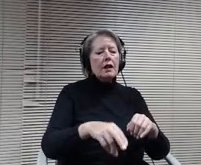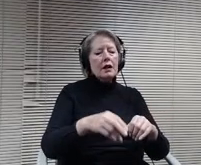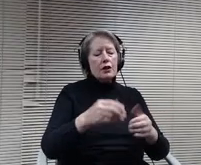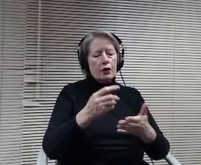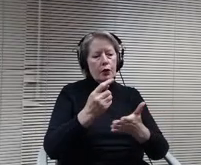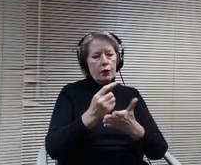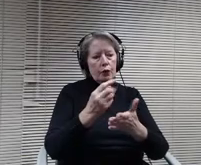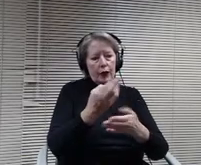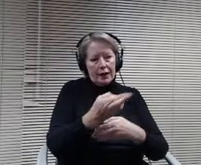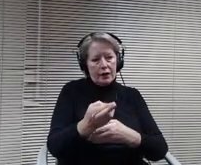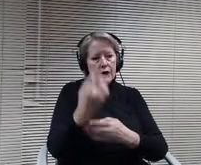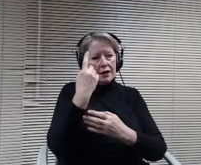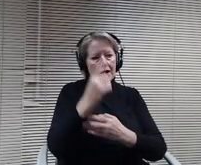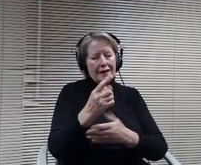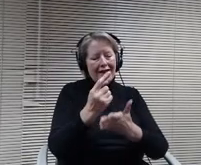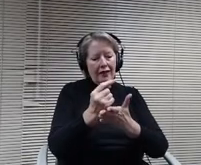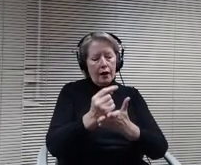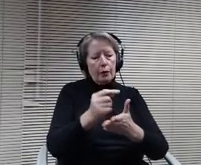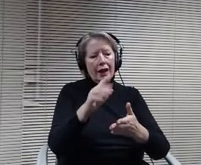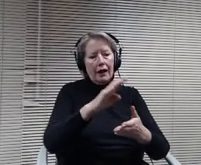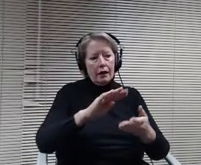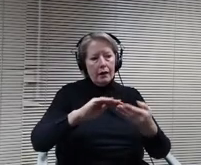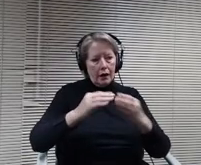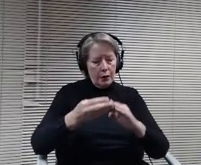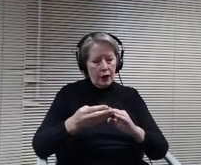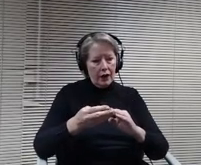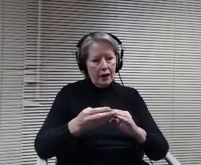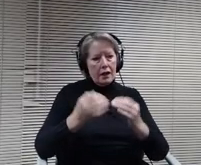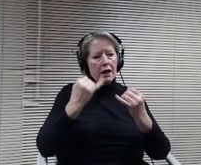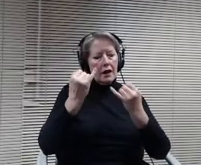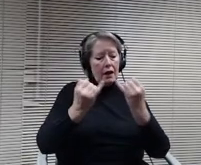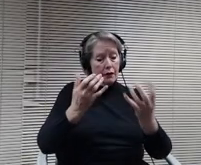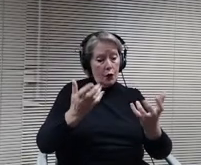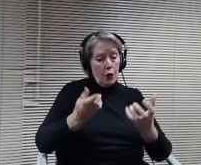If you want to make a student feel like they belong, then the